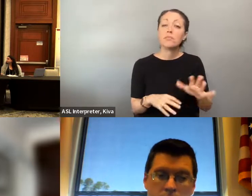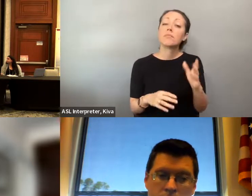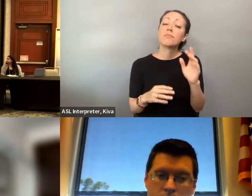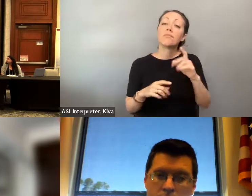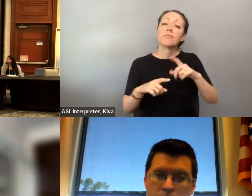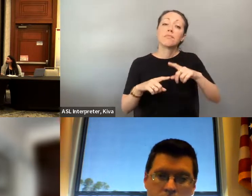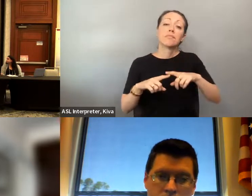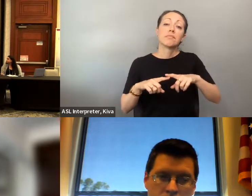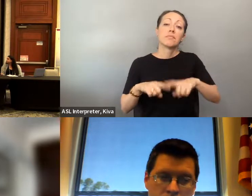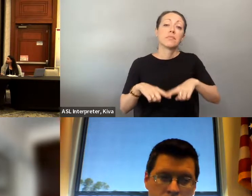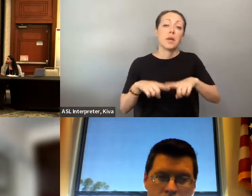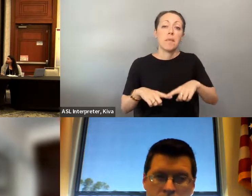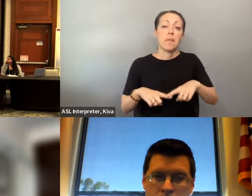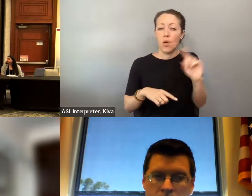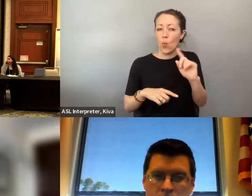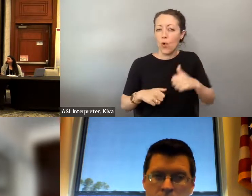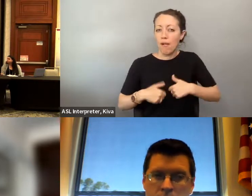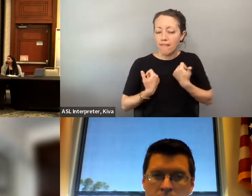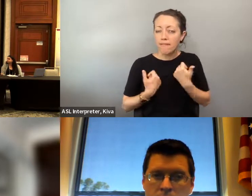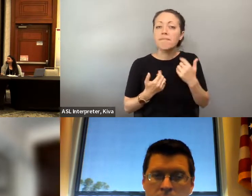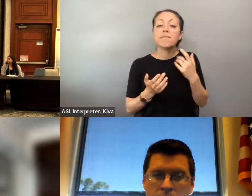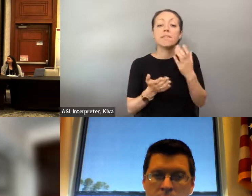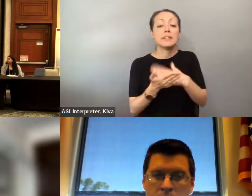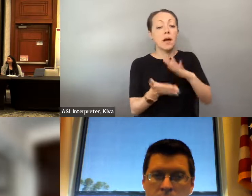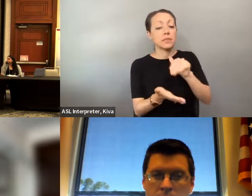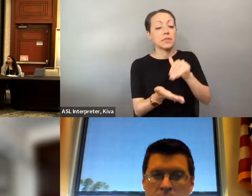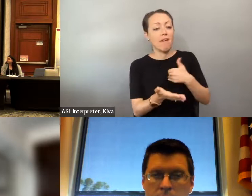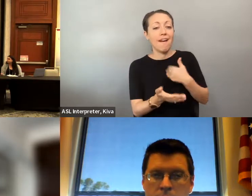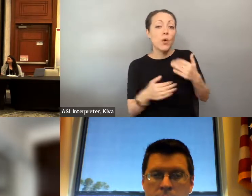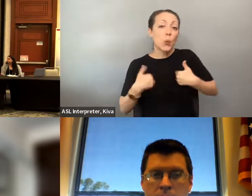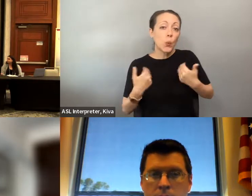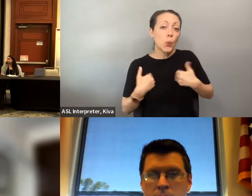Peer, support independent living skills and training and transition services, and based on your center for independent living. And bikessed on you your center for independent living,